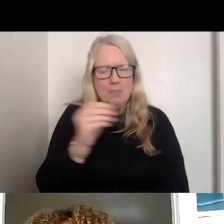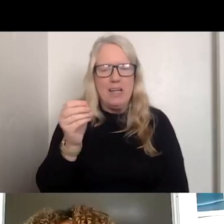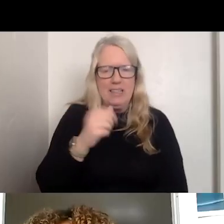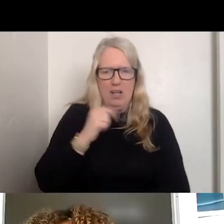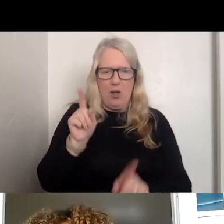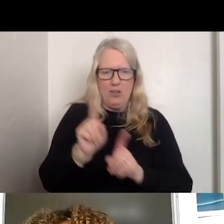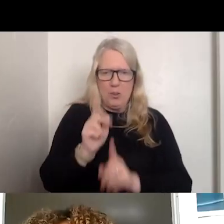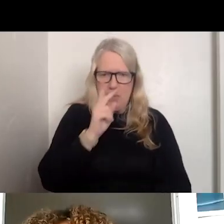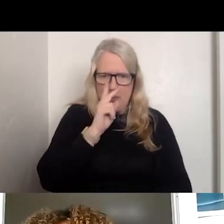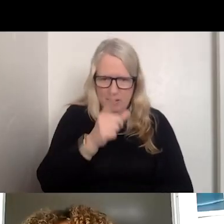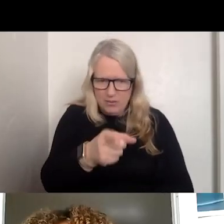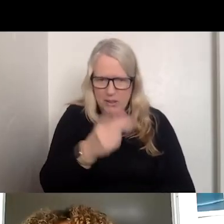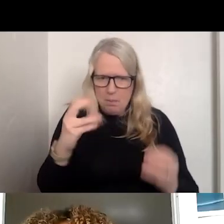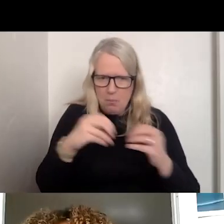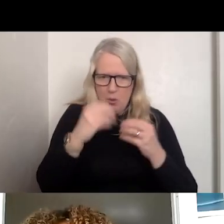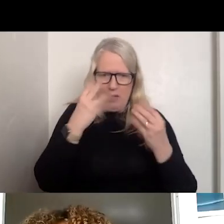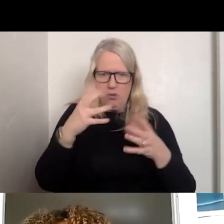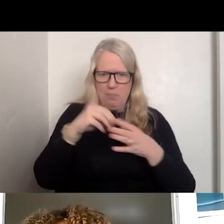ENGAGEMENT IN THE CHAT THERE. REALLY APPRECIATE IT.